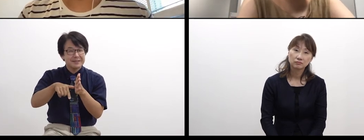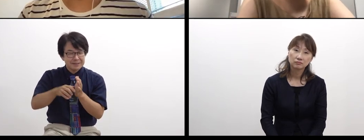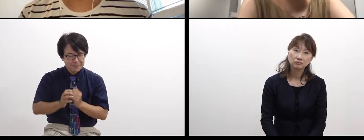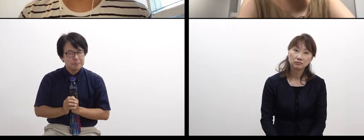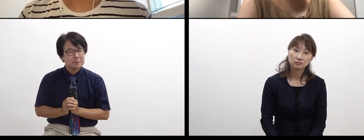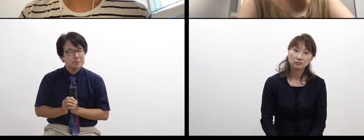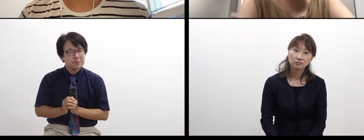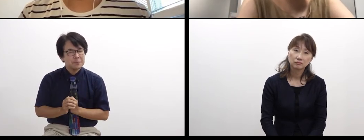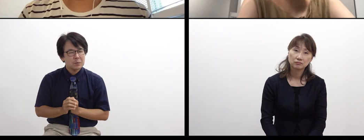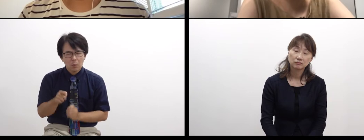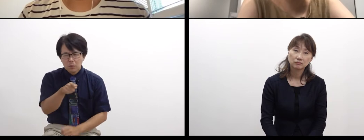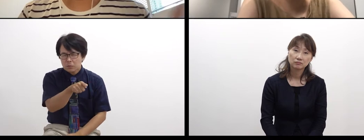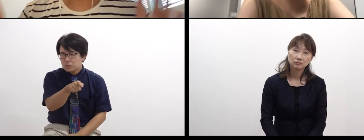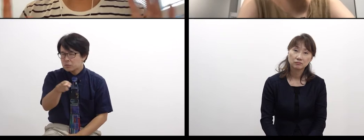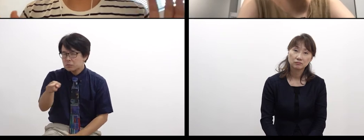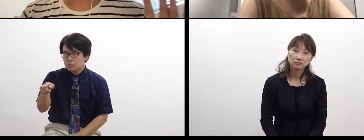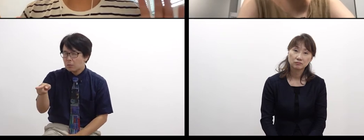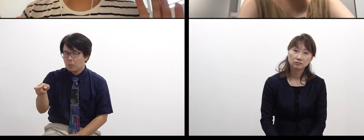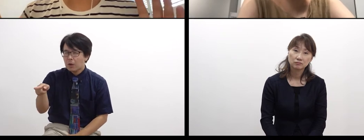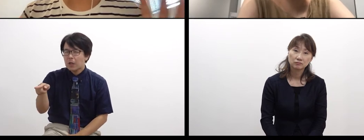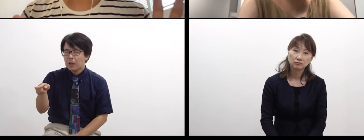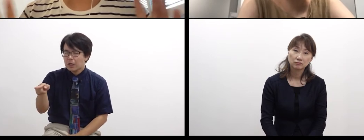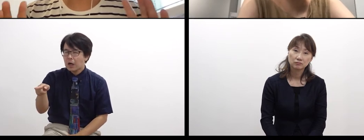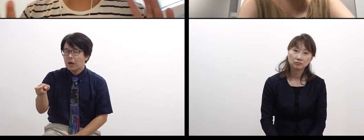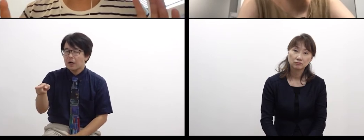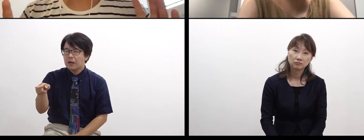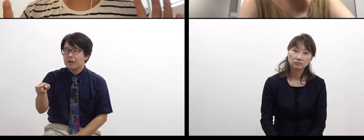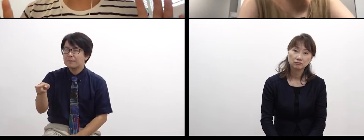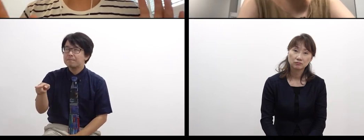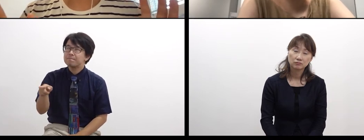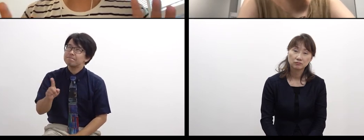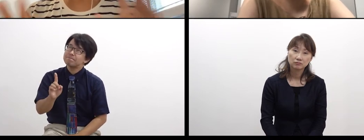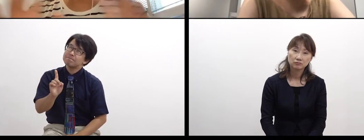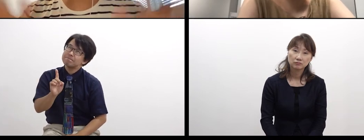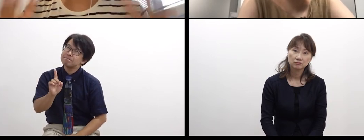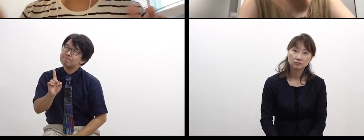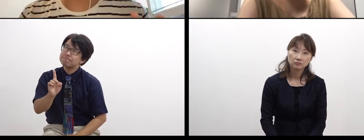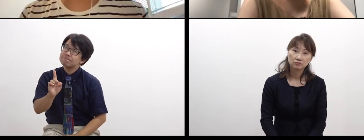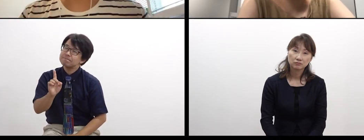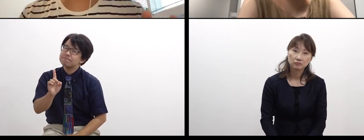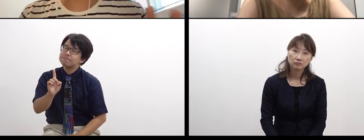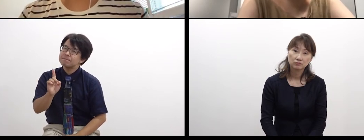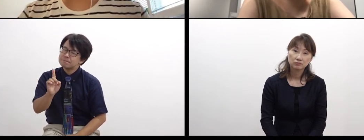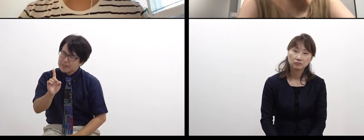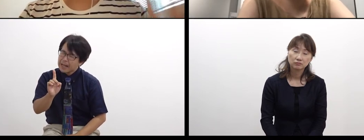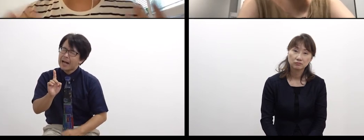do you feel it’s too much for you?